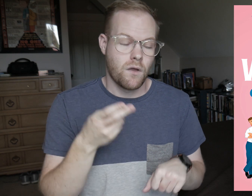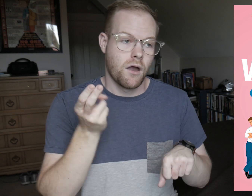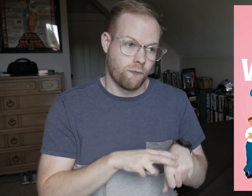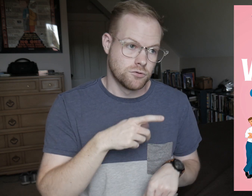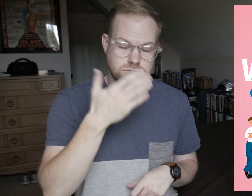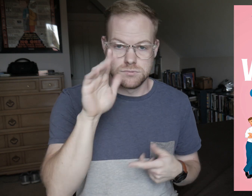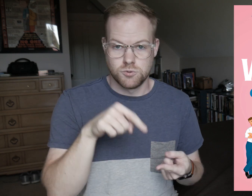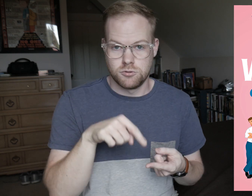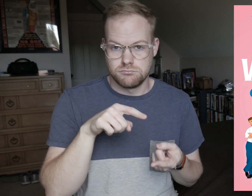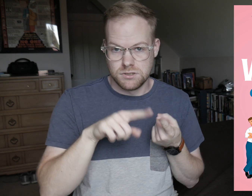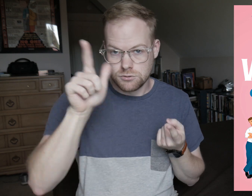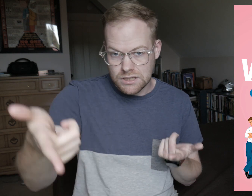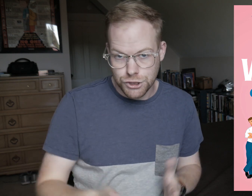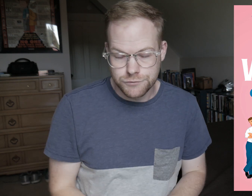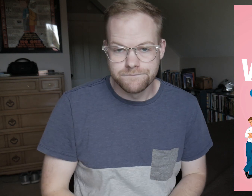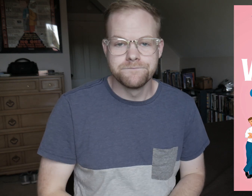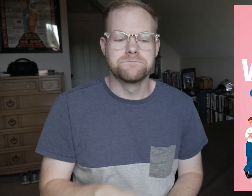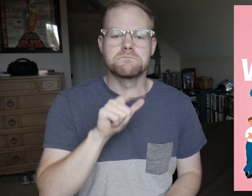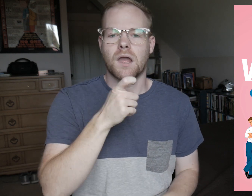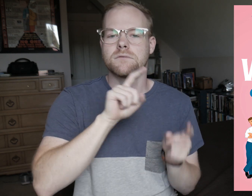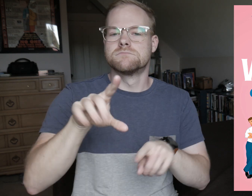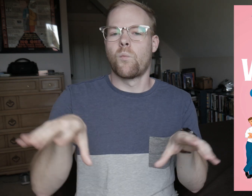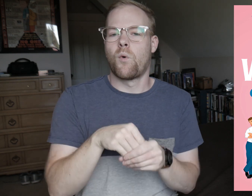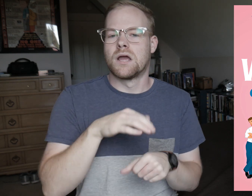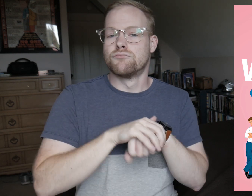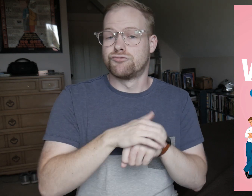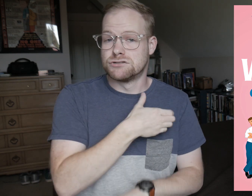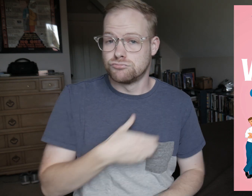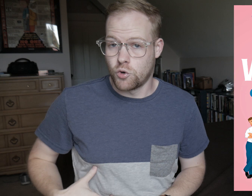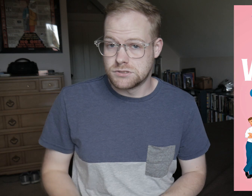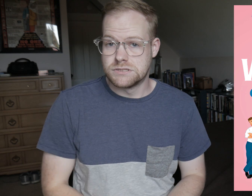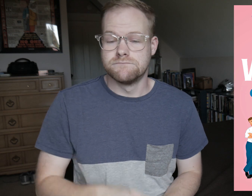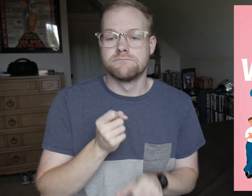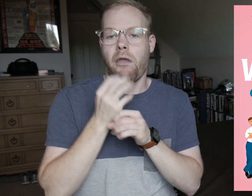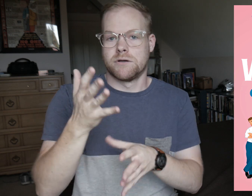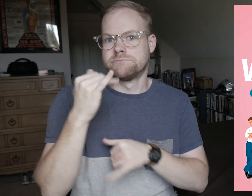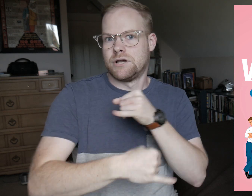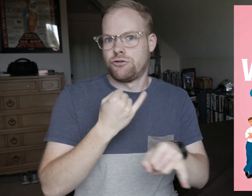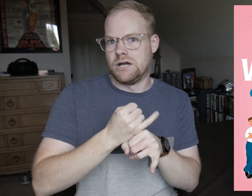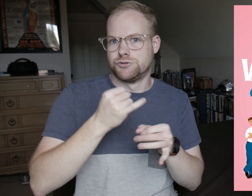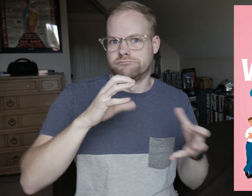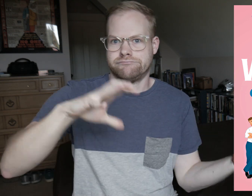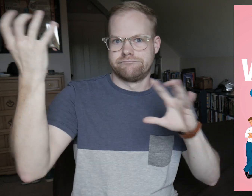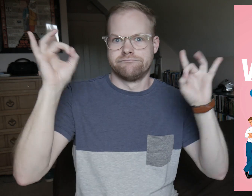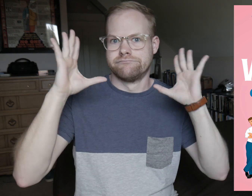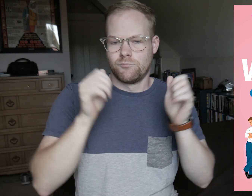Of course, he doesn’t know this until later on. Alex is at the wedding of British royalty and causes an international incident